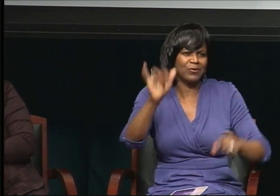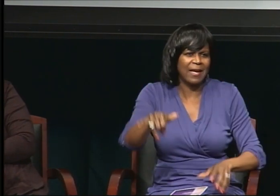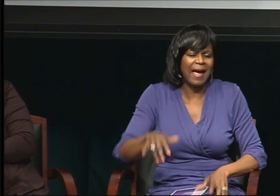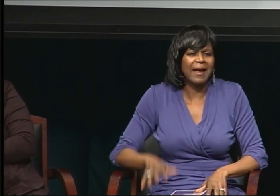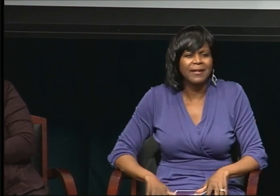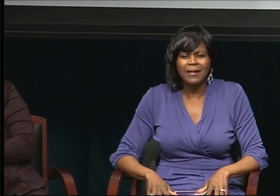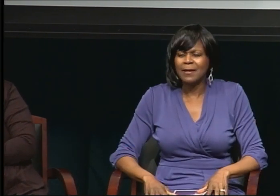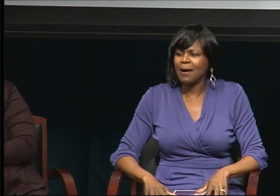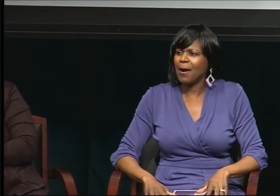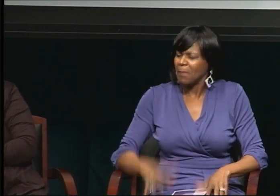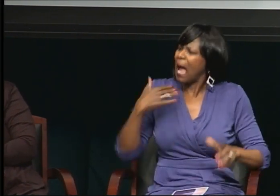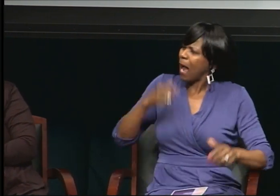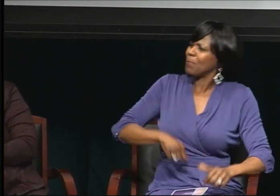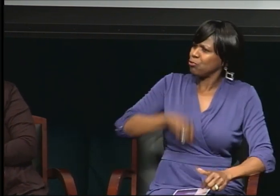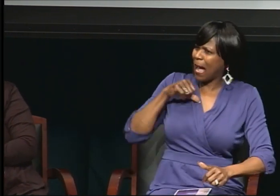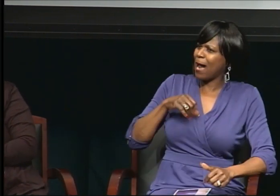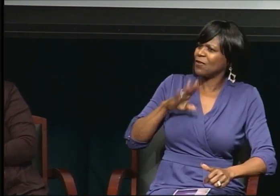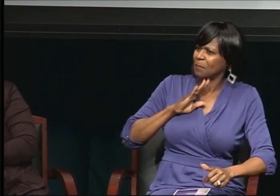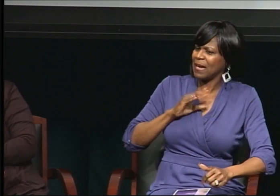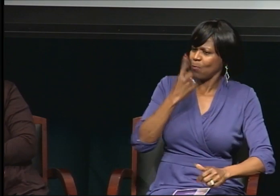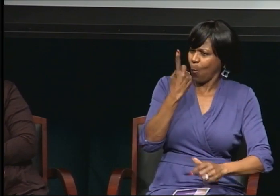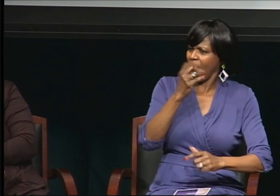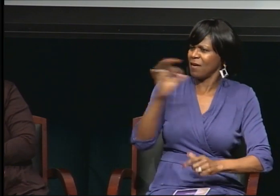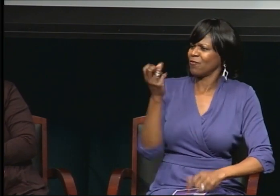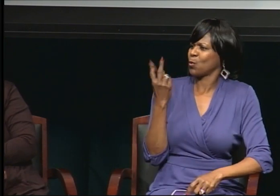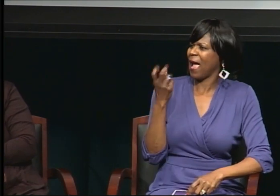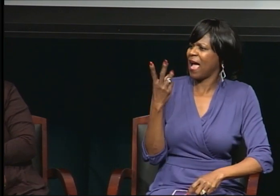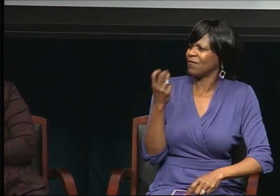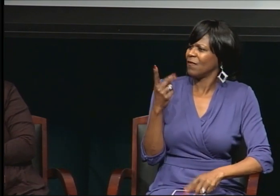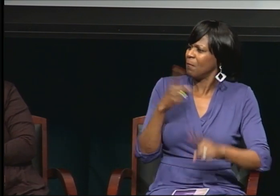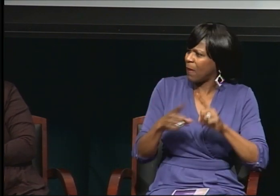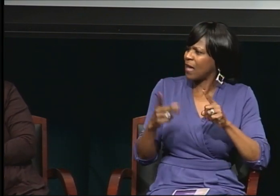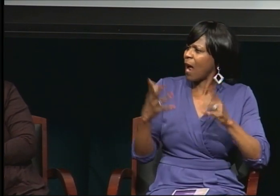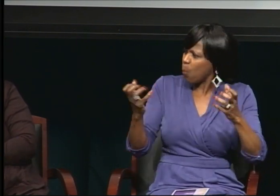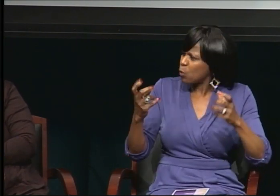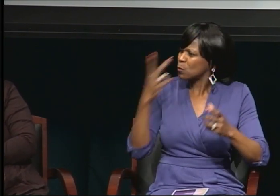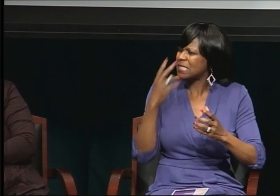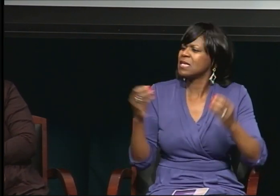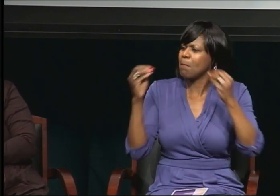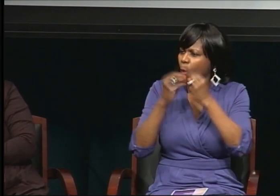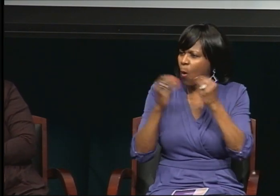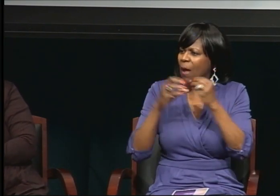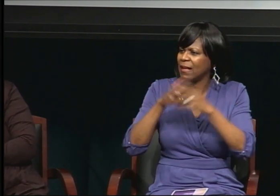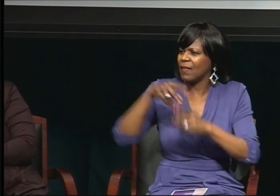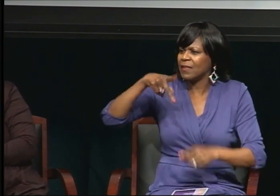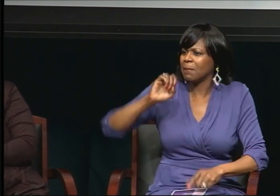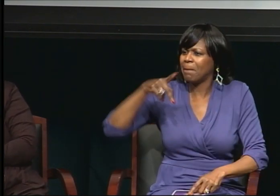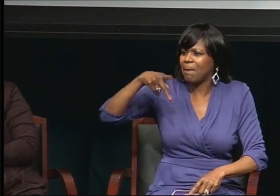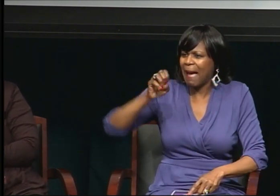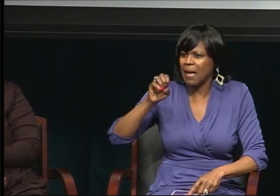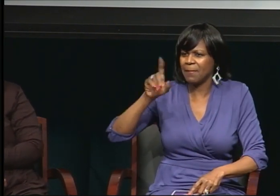But I want to see more of us in the pipeline. This is Dr. Rashid.